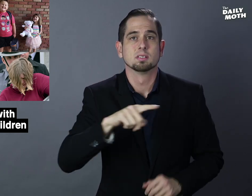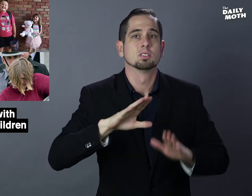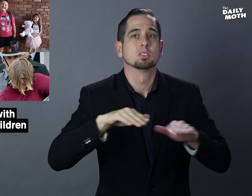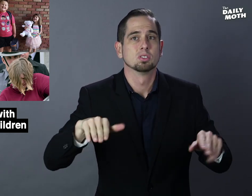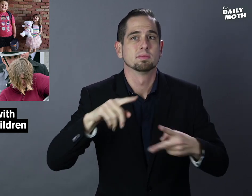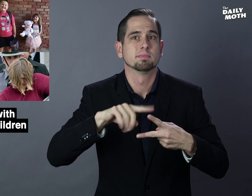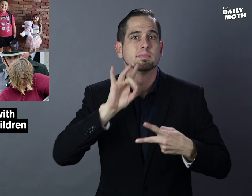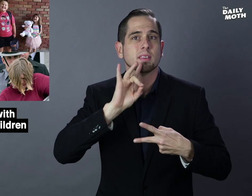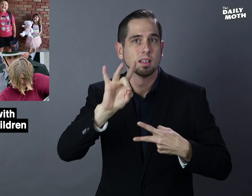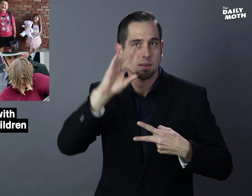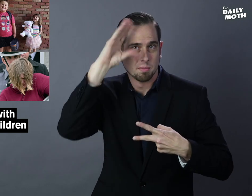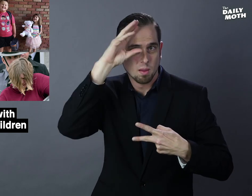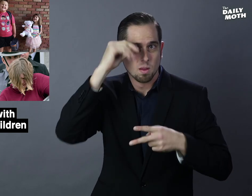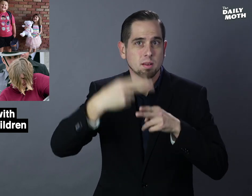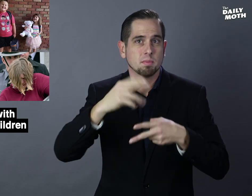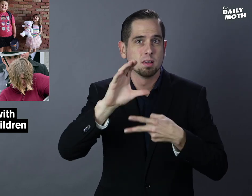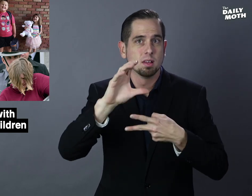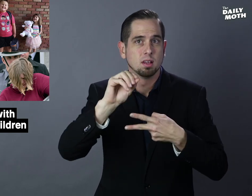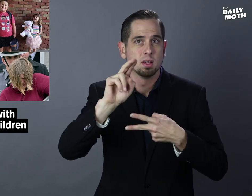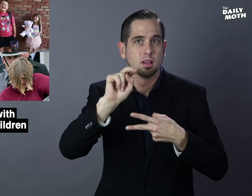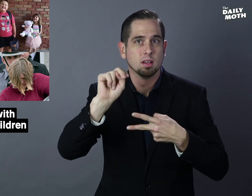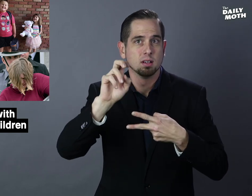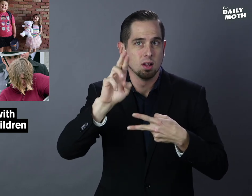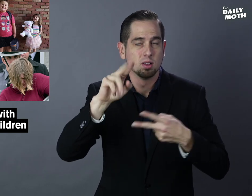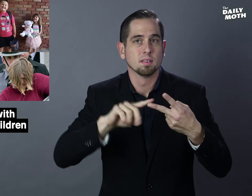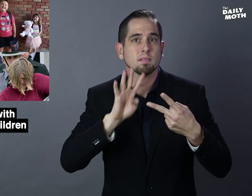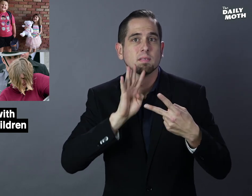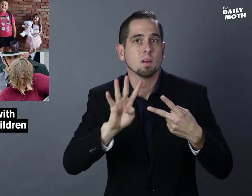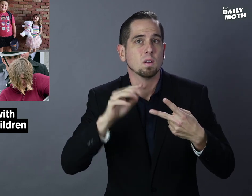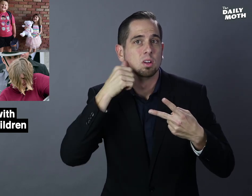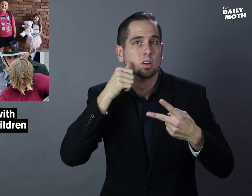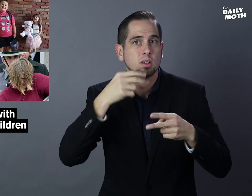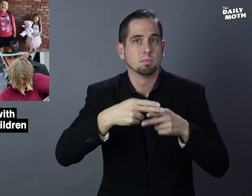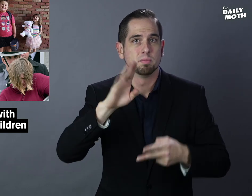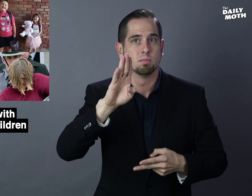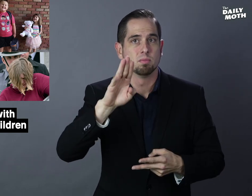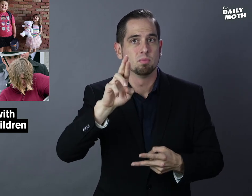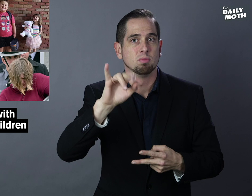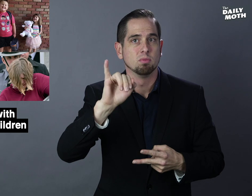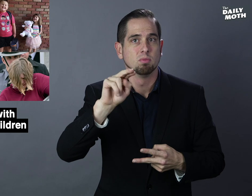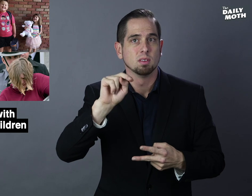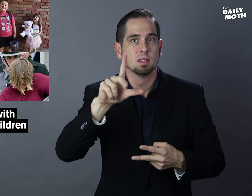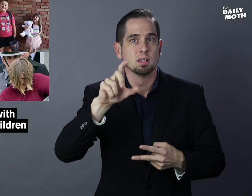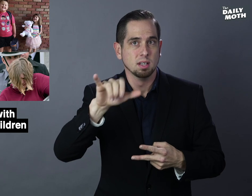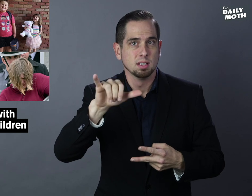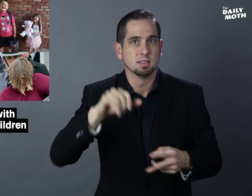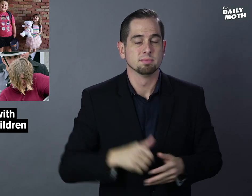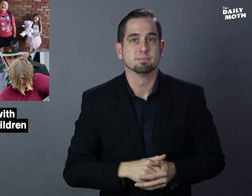the children are a 8-year-old boy named Conner and a 4-year-old girl named Brinley.